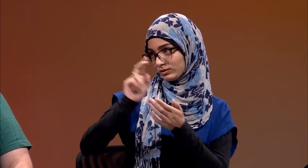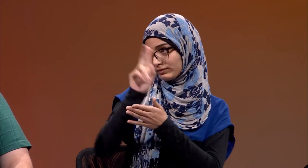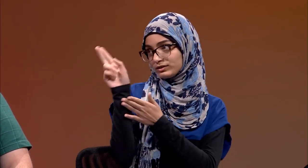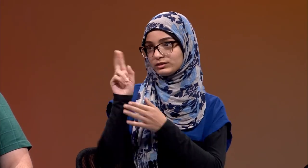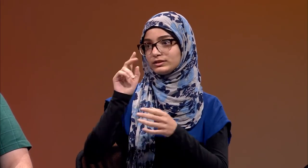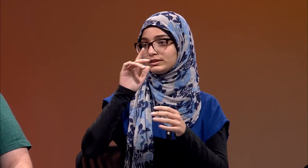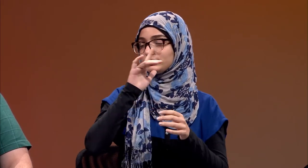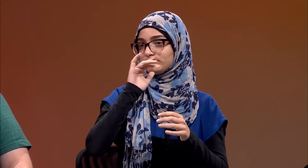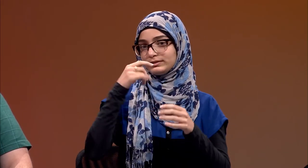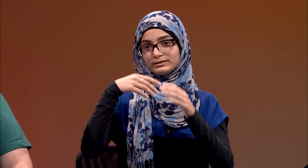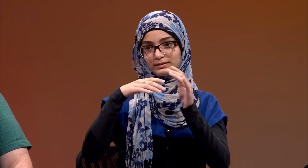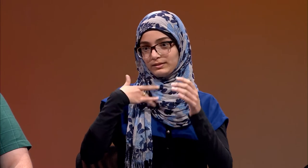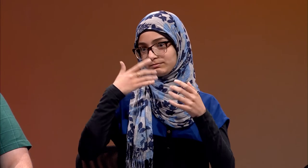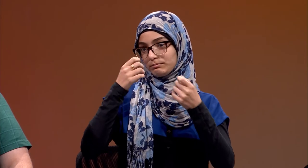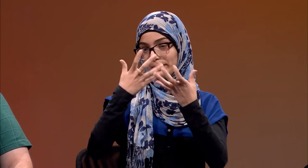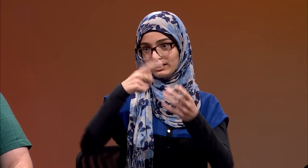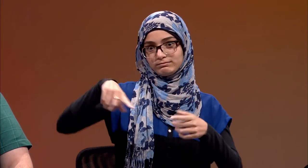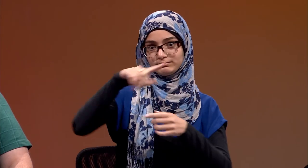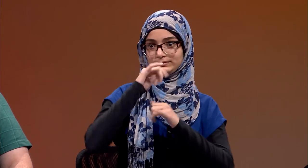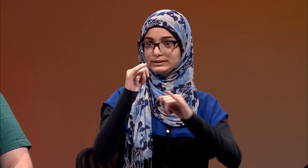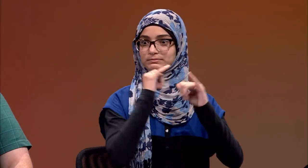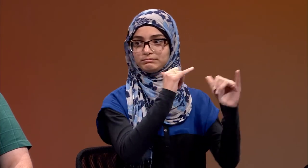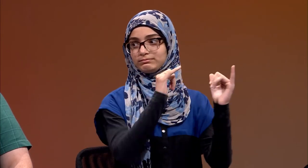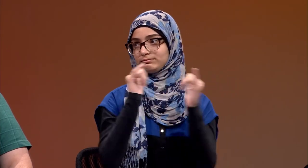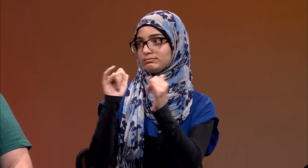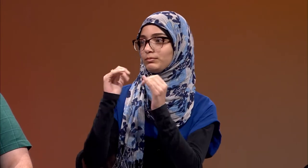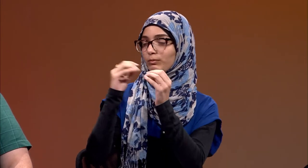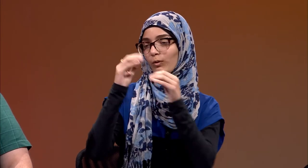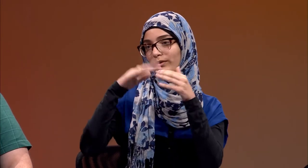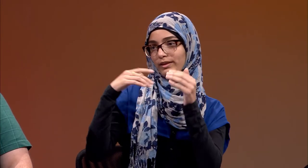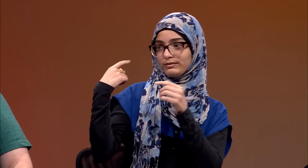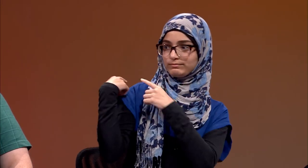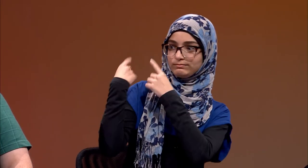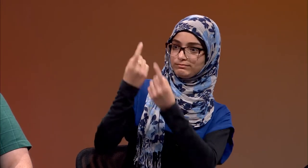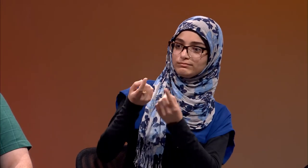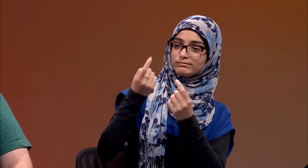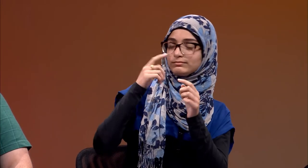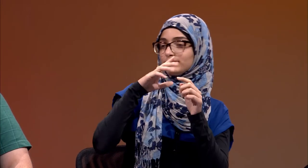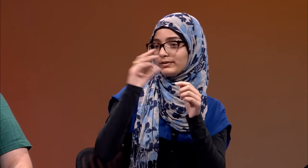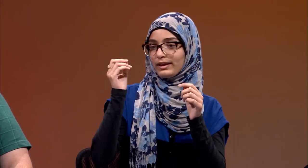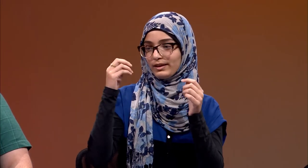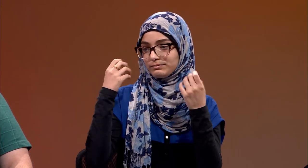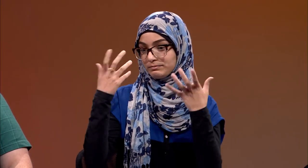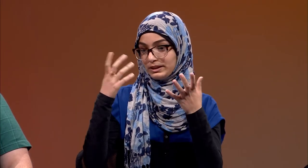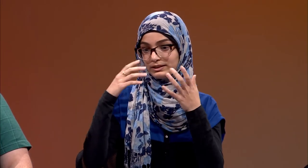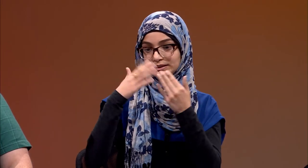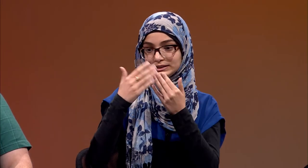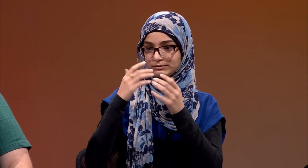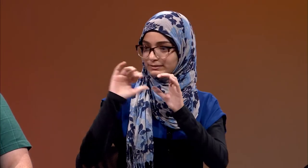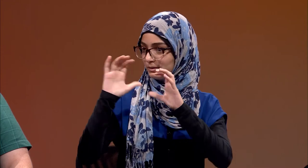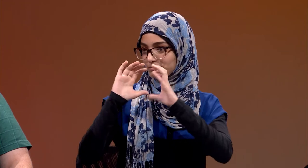Then when I went to Gallaudet University, there were more people just like me